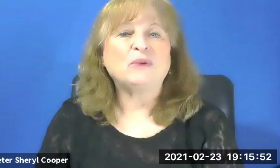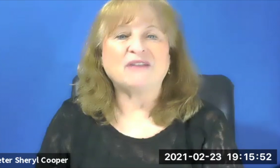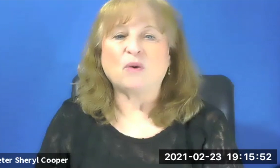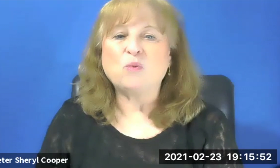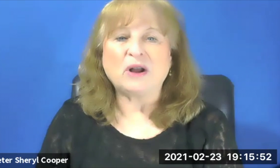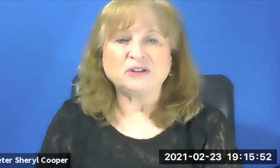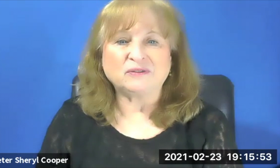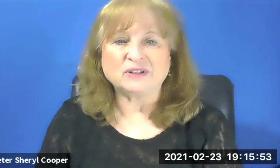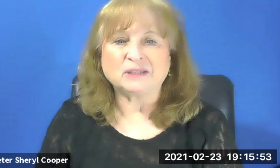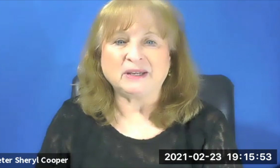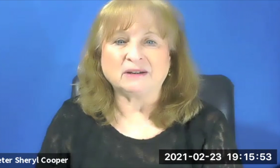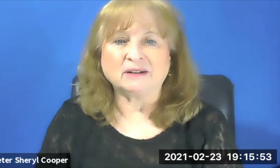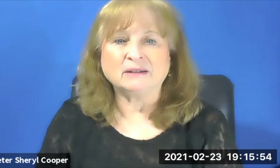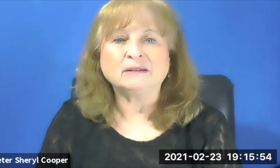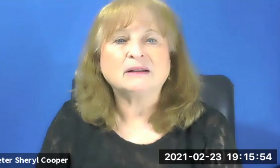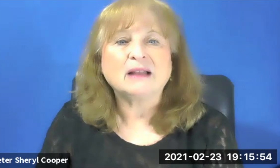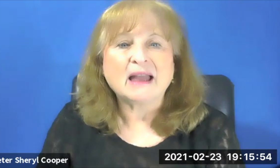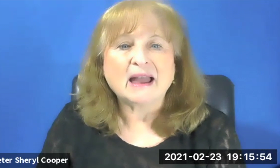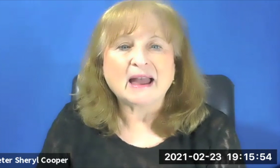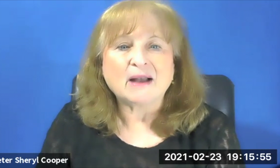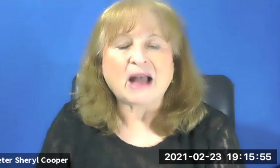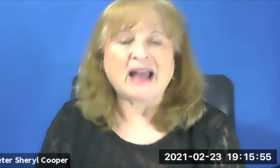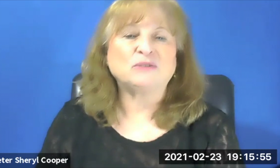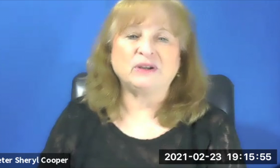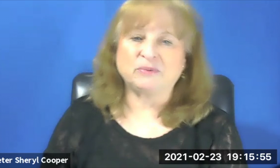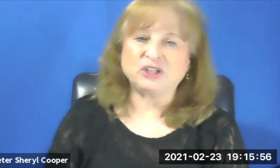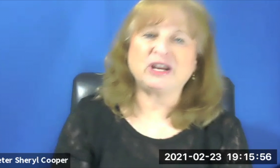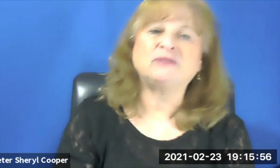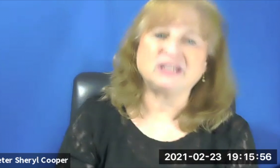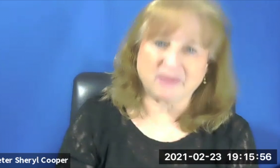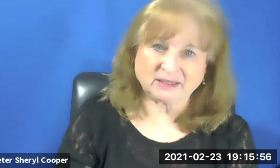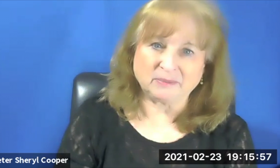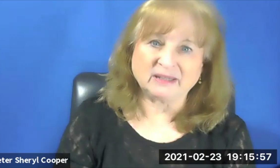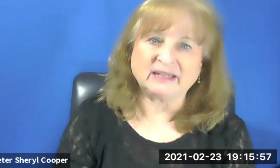We have a wonderful speaker. And we appreciate Respectability